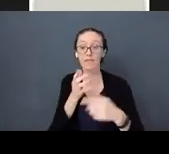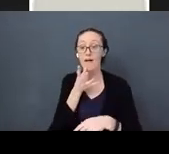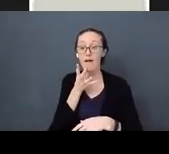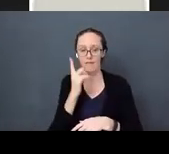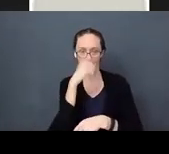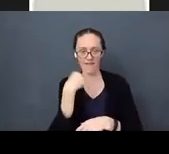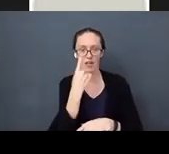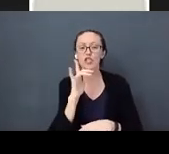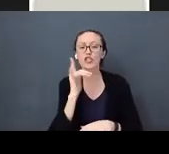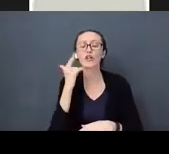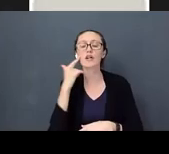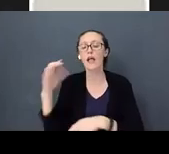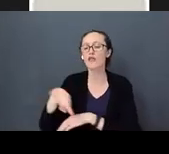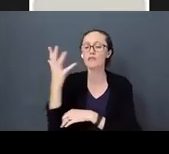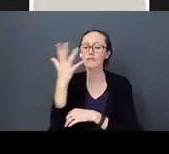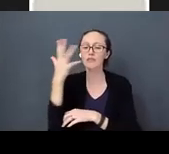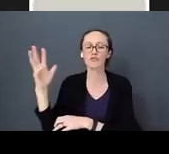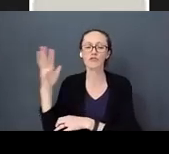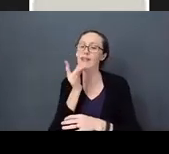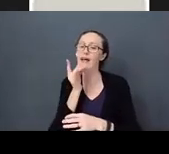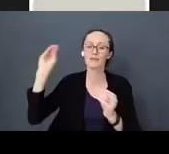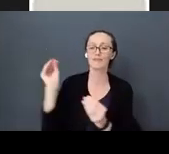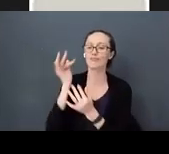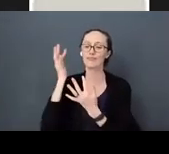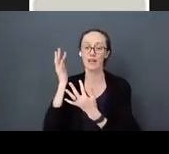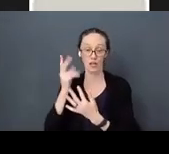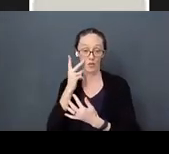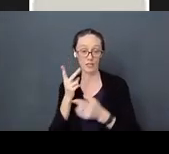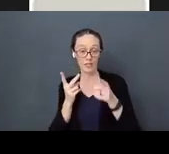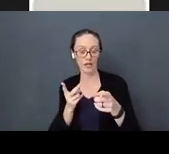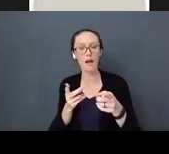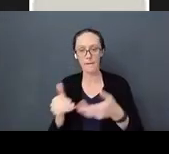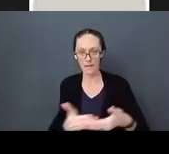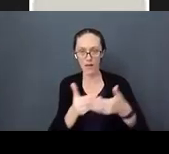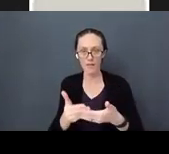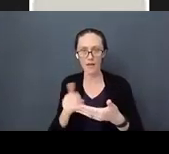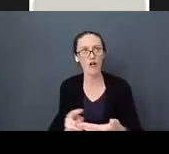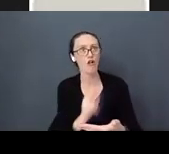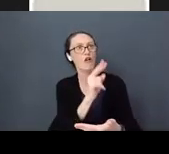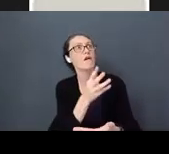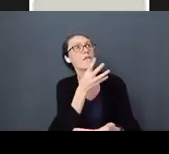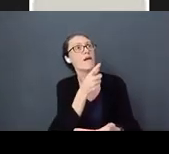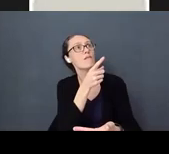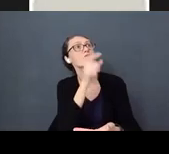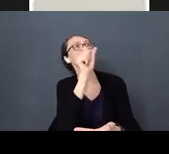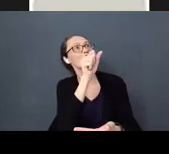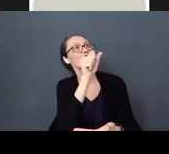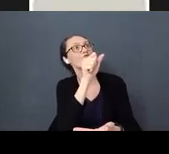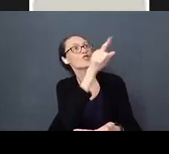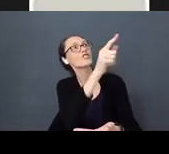You see that face. That baby is reading that mom’s face and saying “Yeah, I am a loved creature. I’m